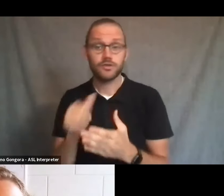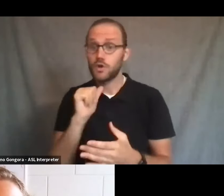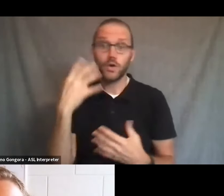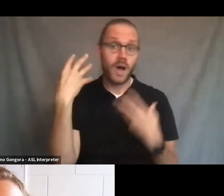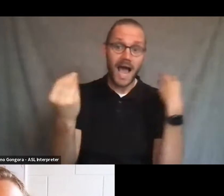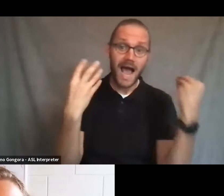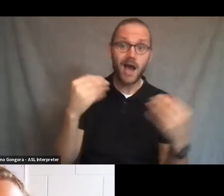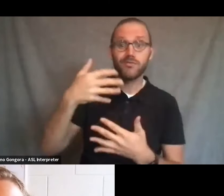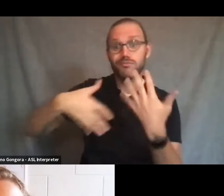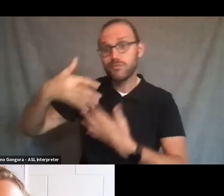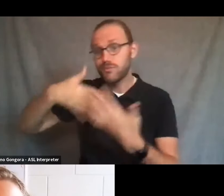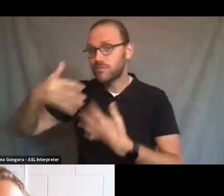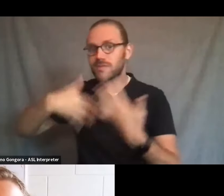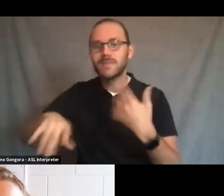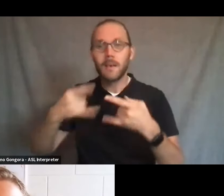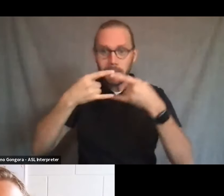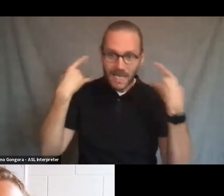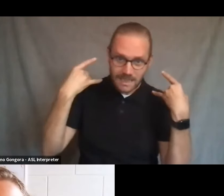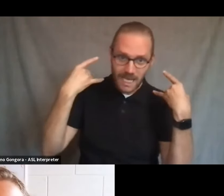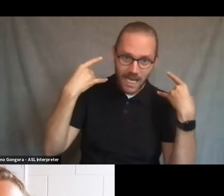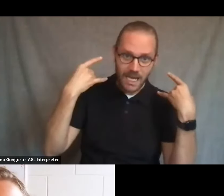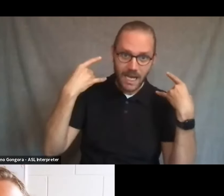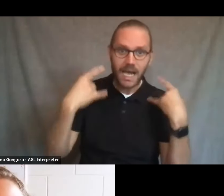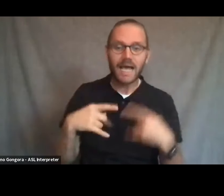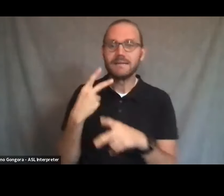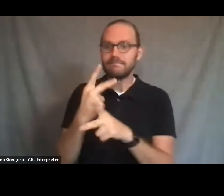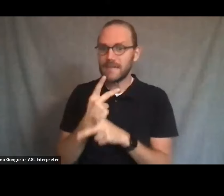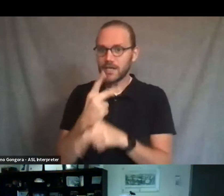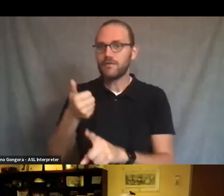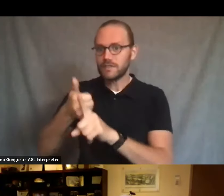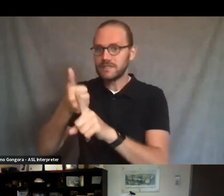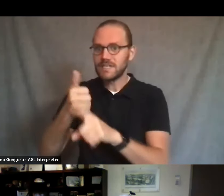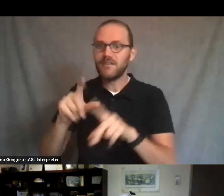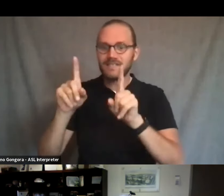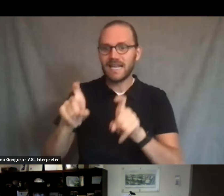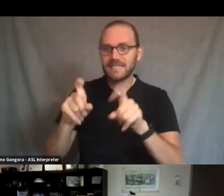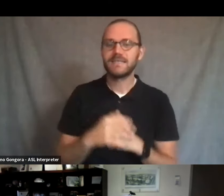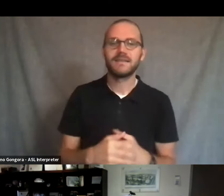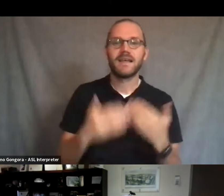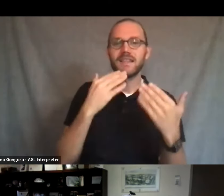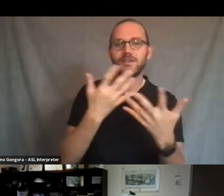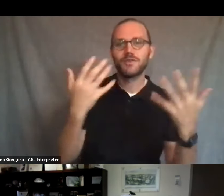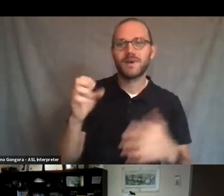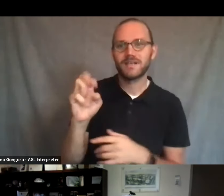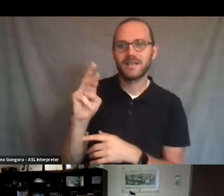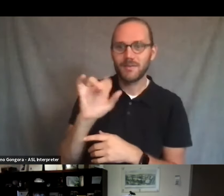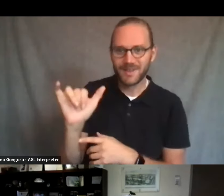You know, put a mask on and get care. Get tested. Thank you so much, Emily. - Absolutely.